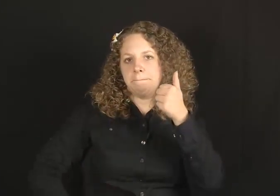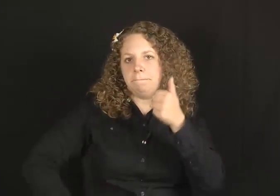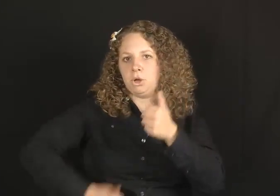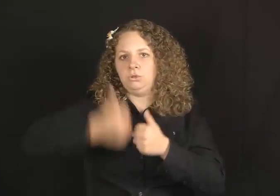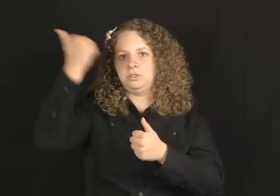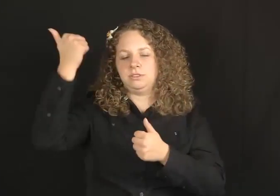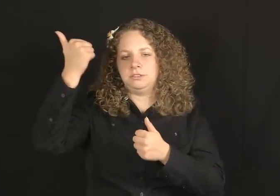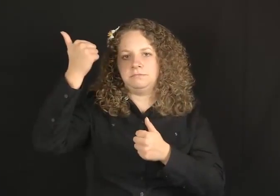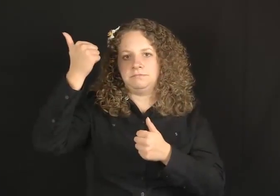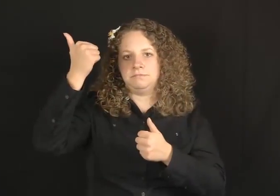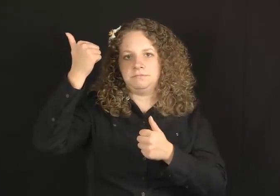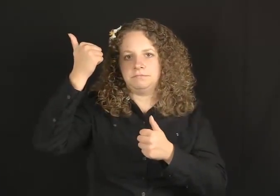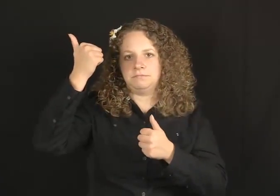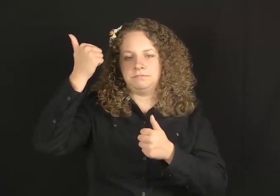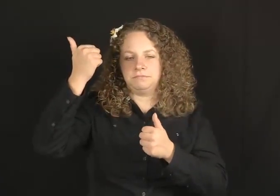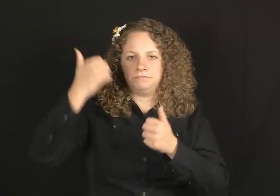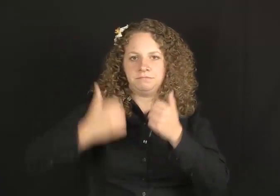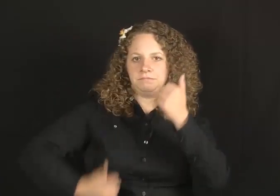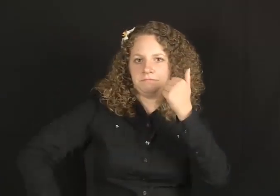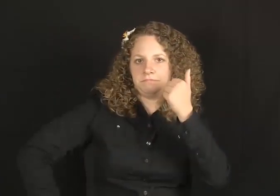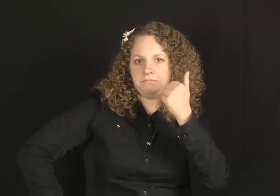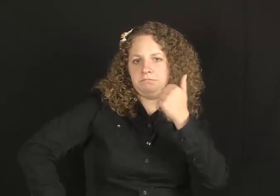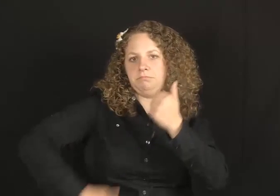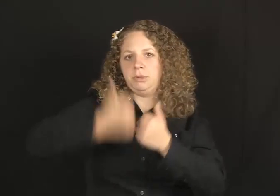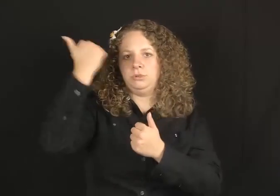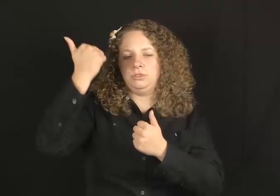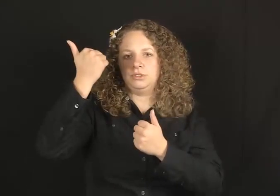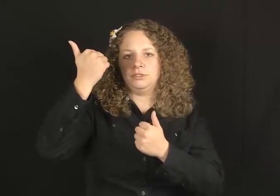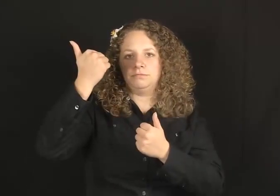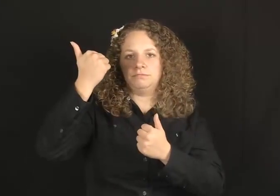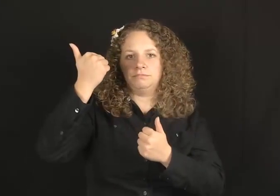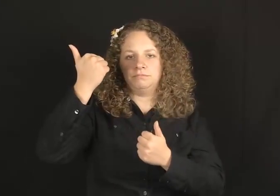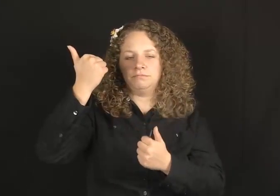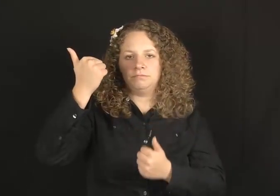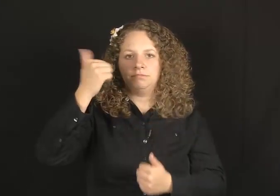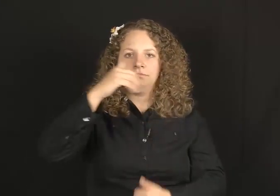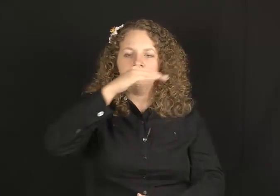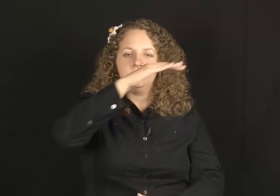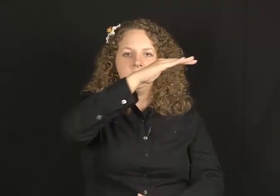MOST.